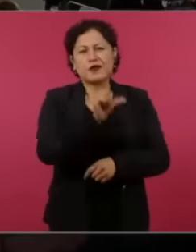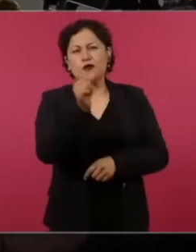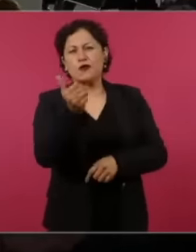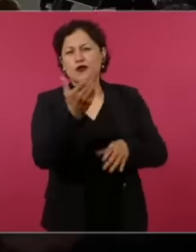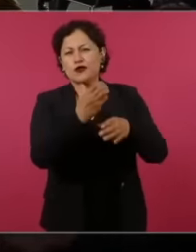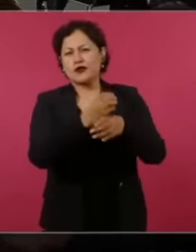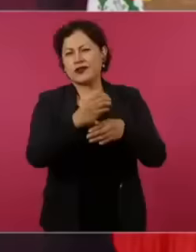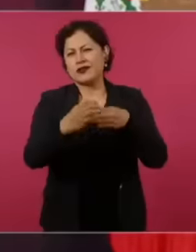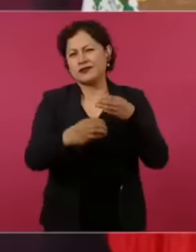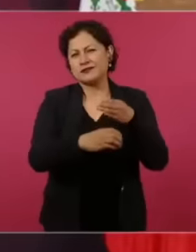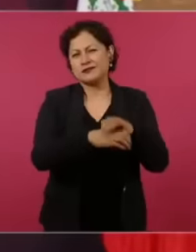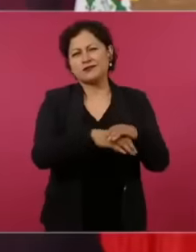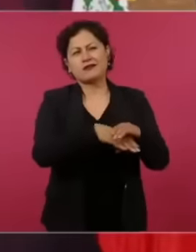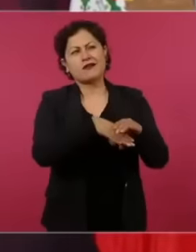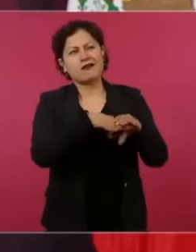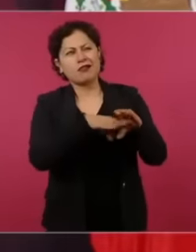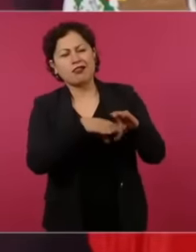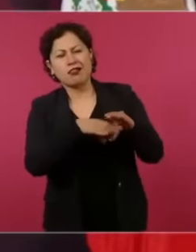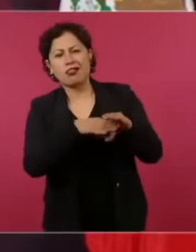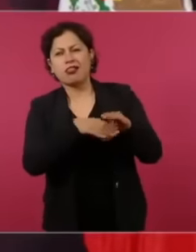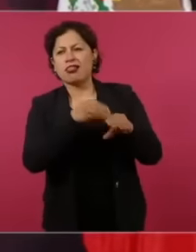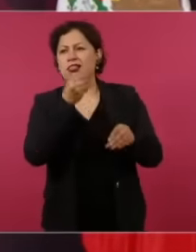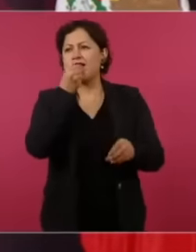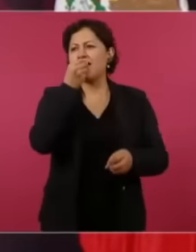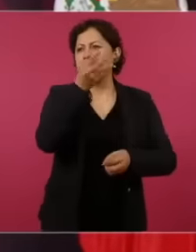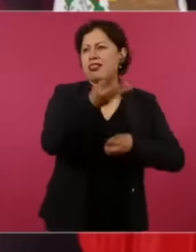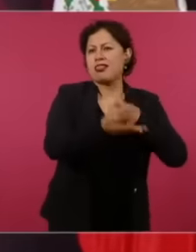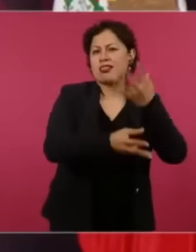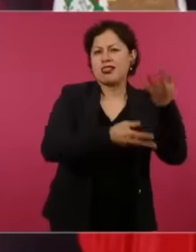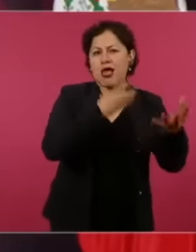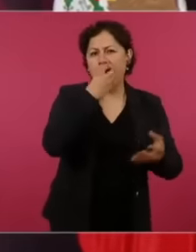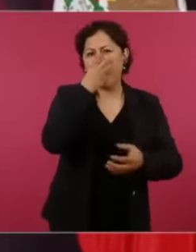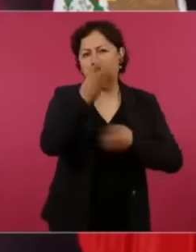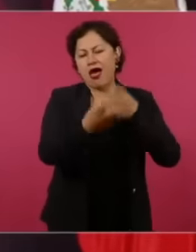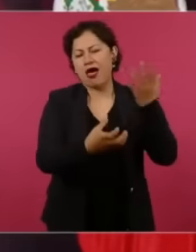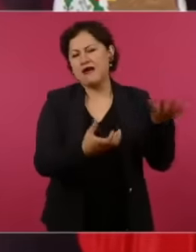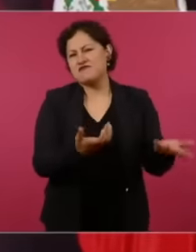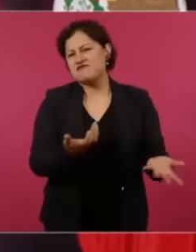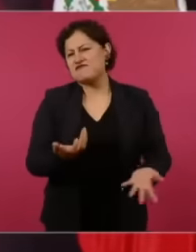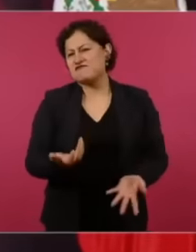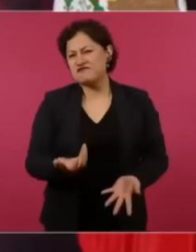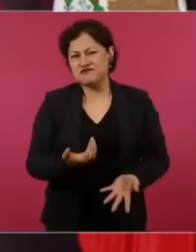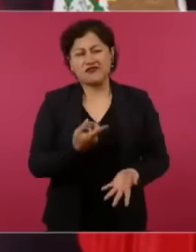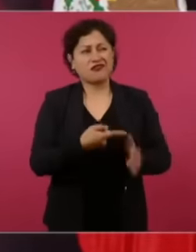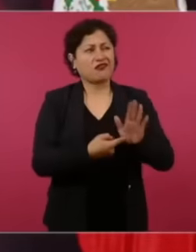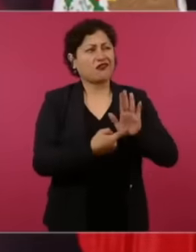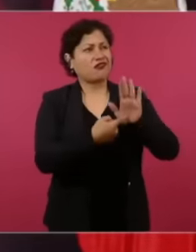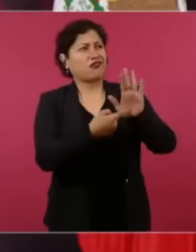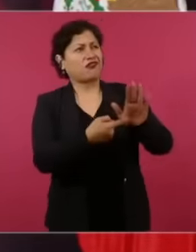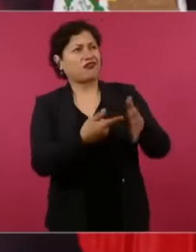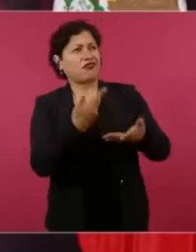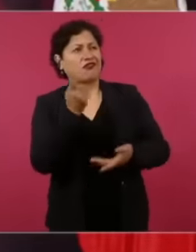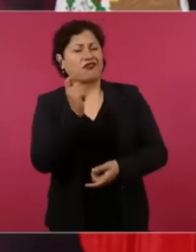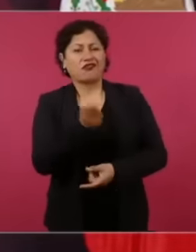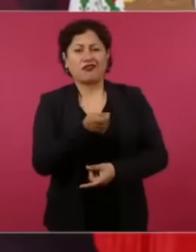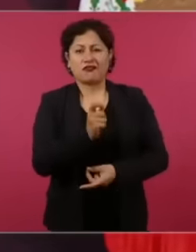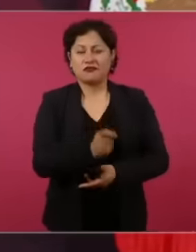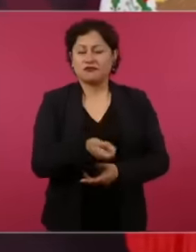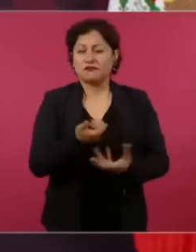fantochero